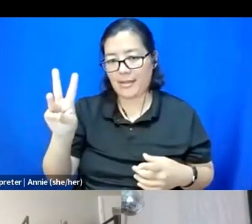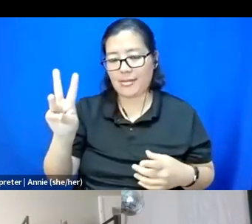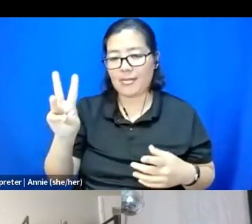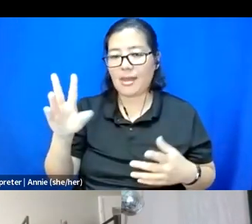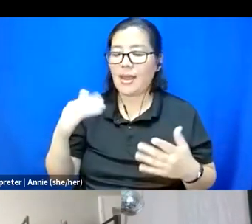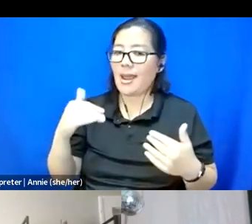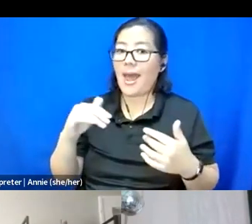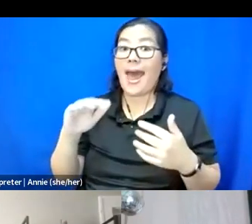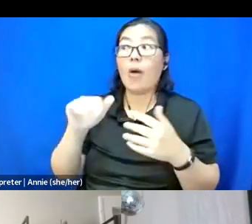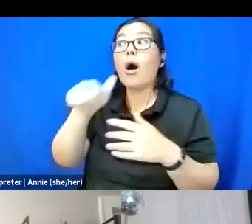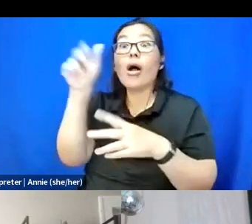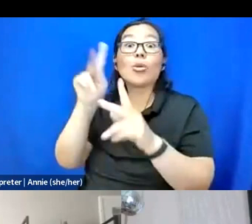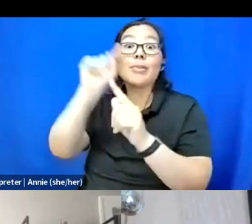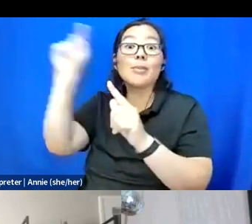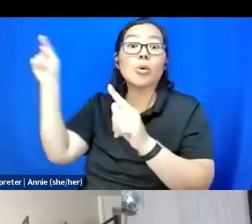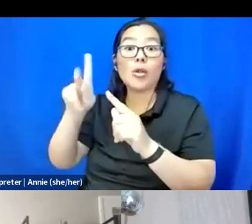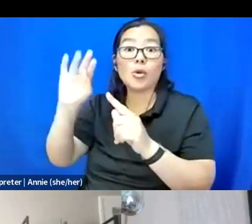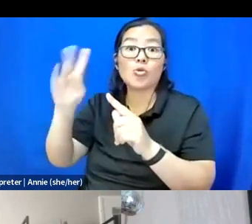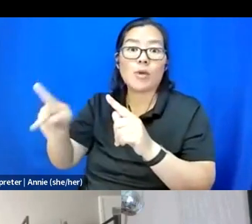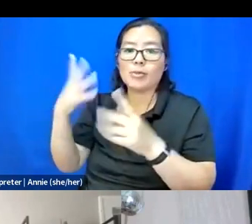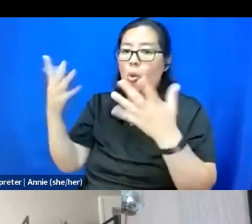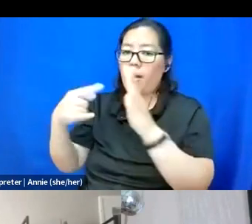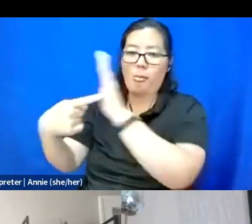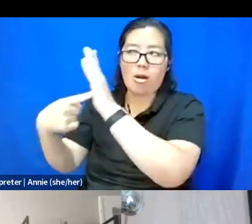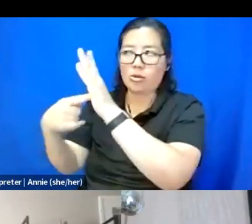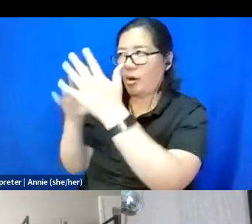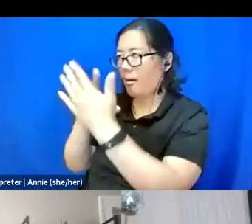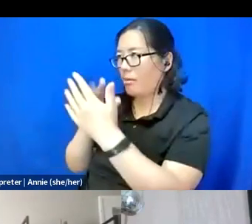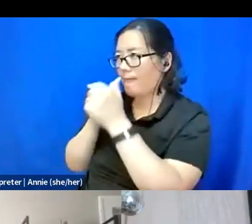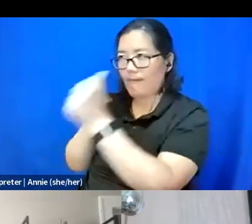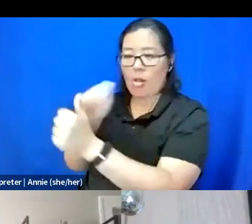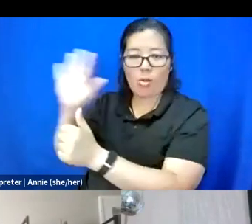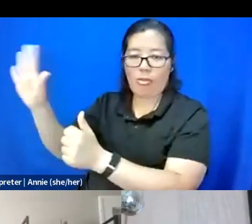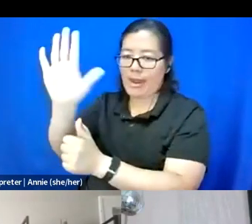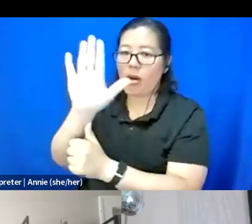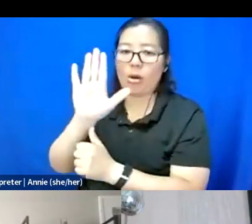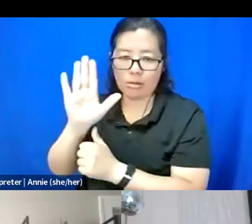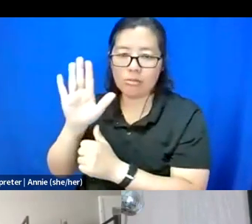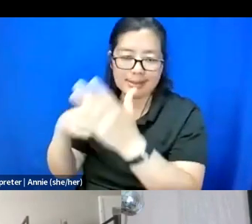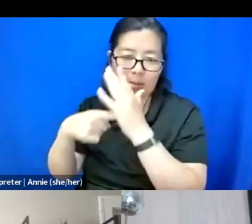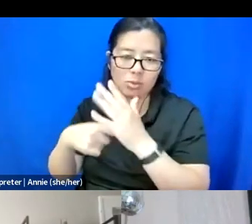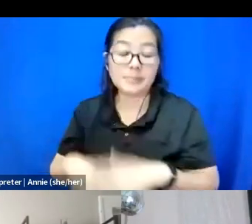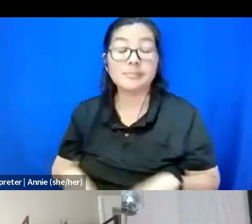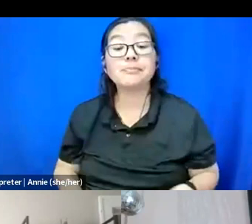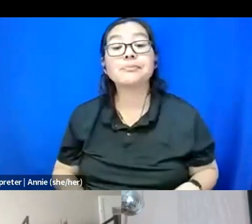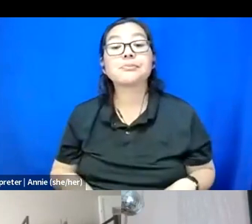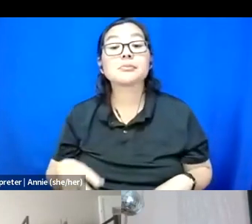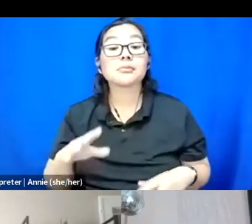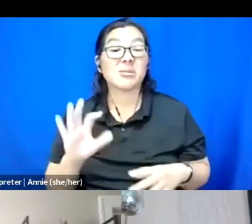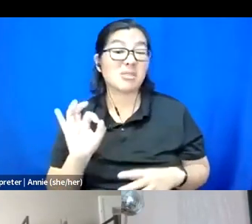to do that by other crypts, and I will follow their lead. So I will follow up with that. I just kind of wanted to say just jump in here.